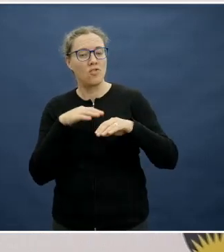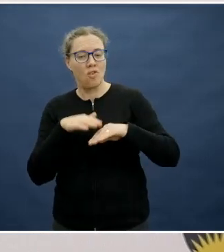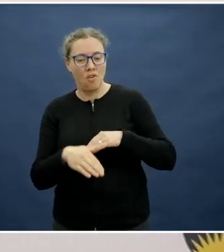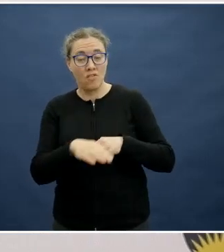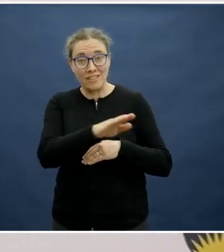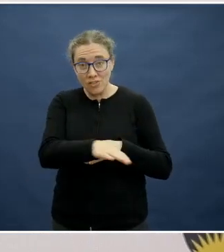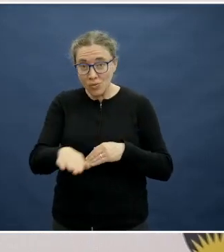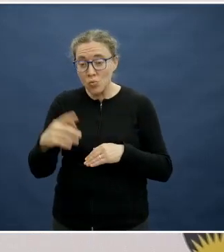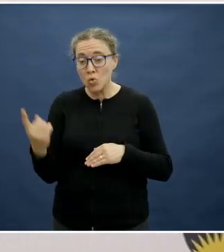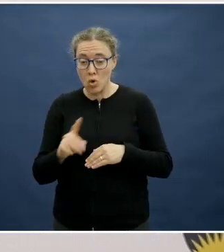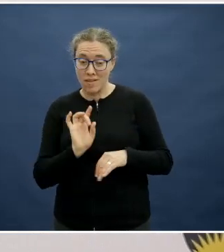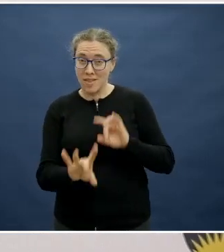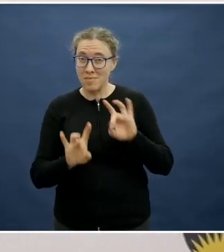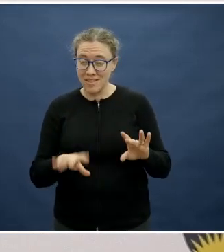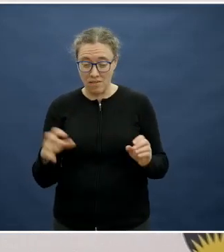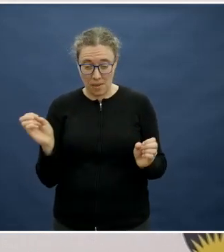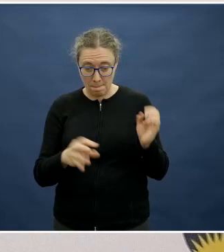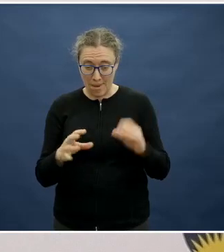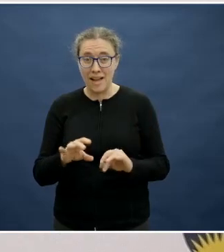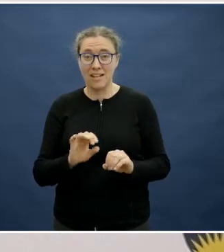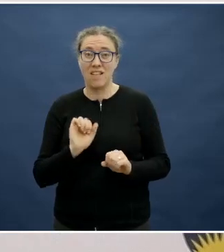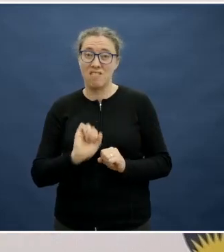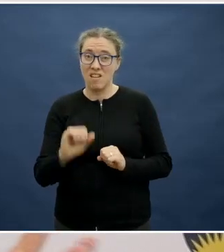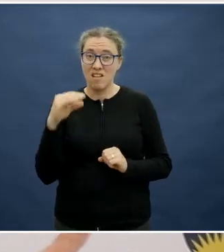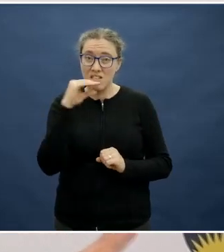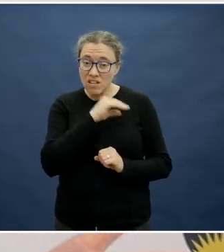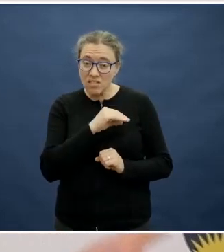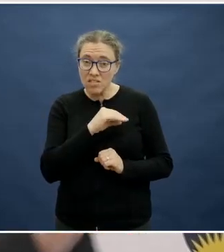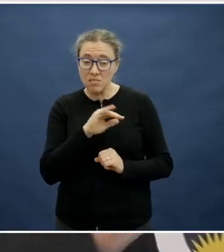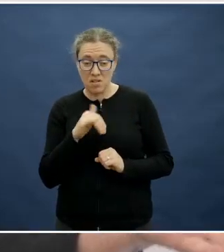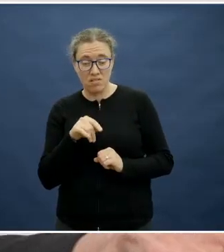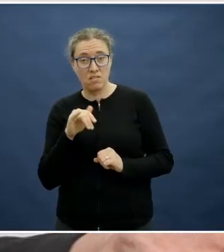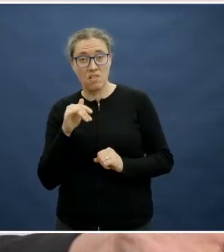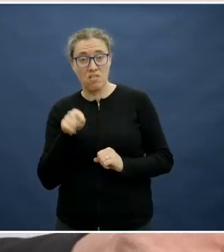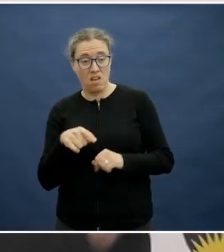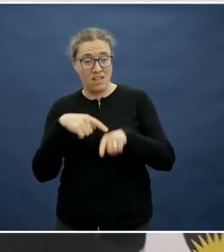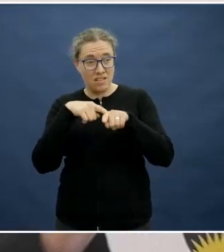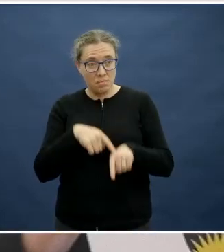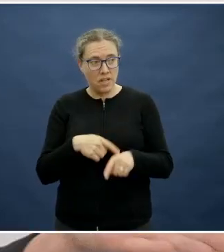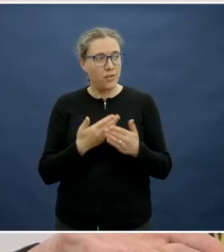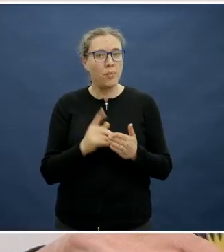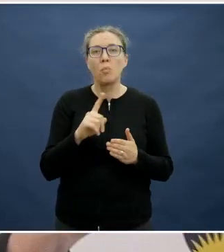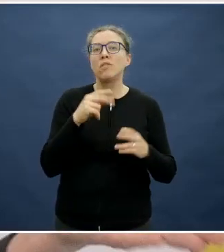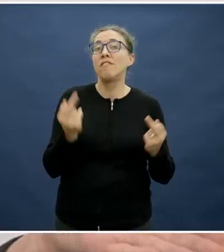Where do they start? Are they relying on what mum and dad are putting in the fridge for them, or the pantry, for